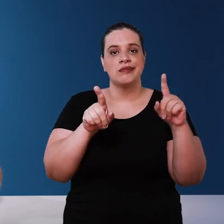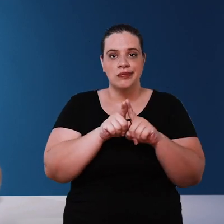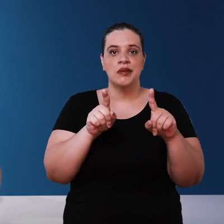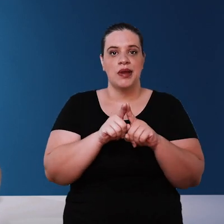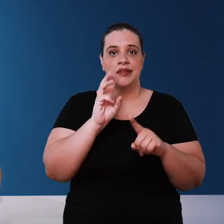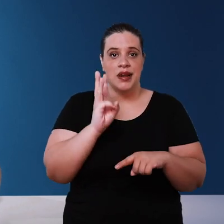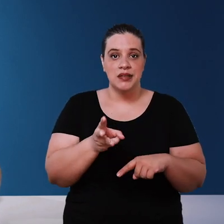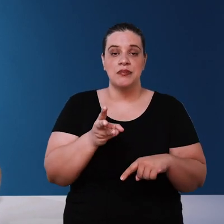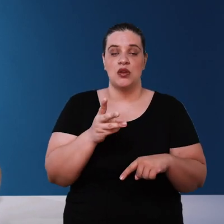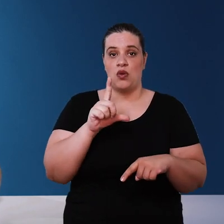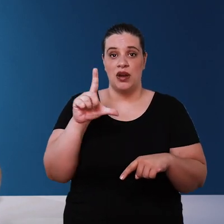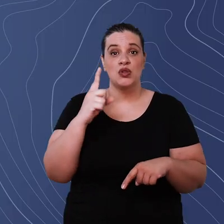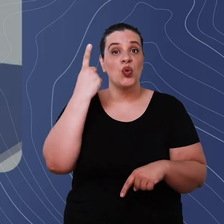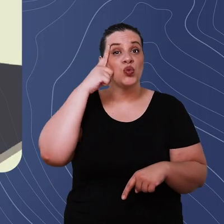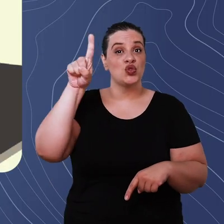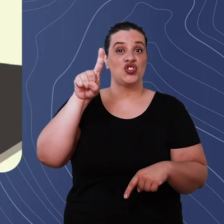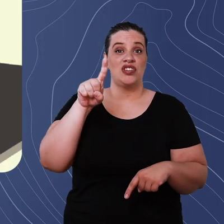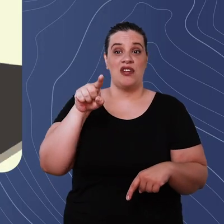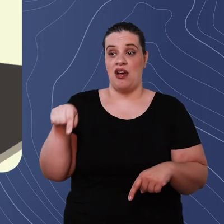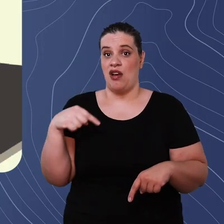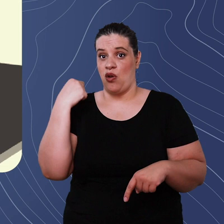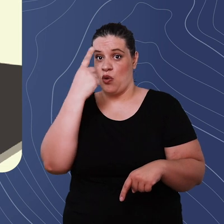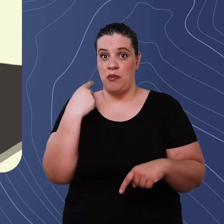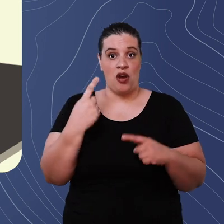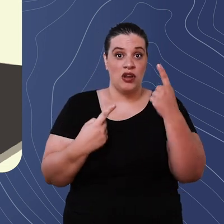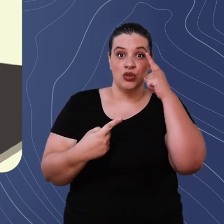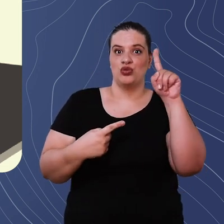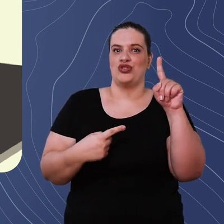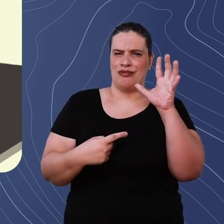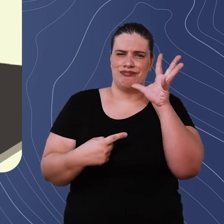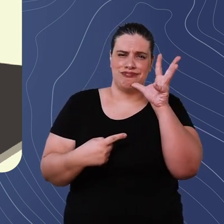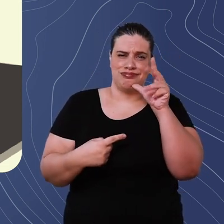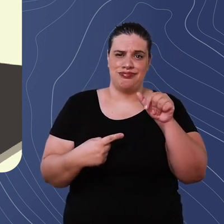of 3 thousand liters in a day. Furthermore, it requires that Underneath it